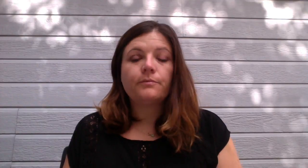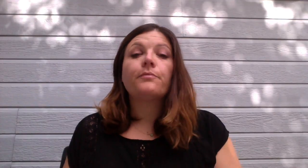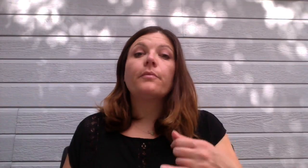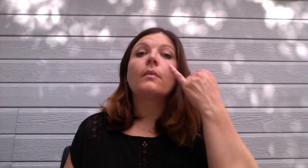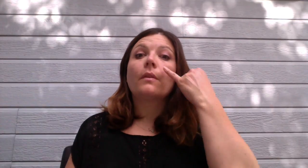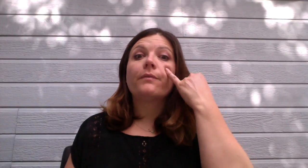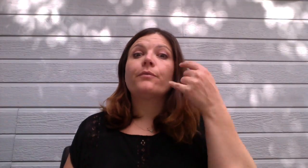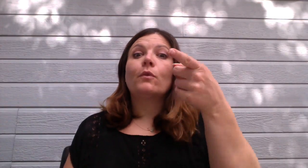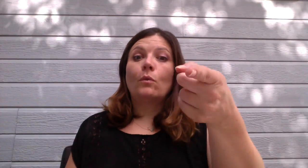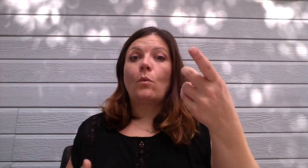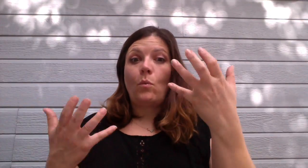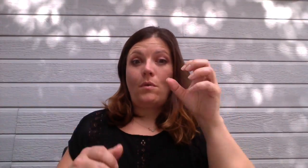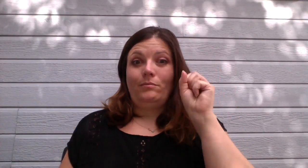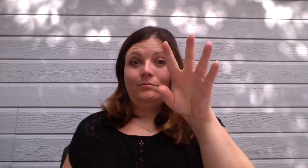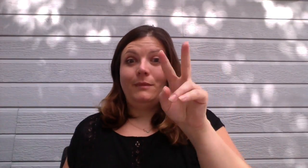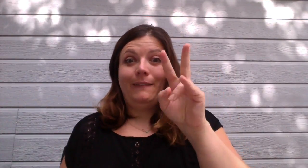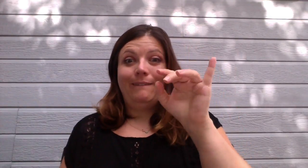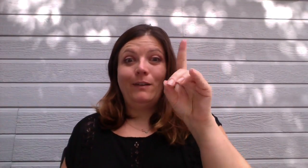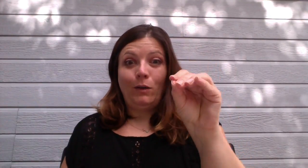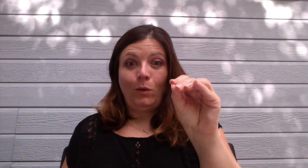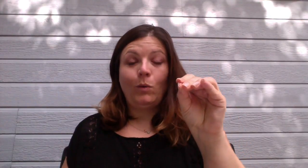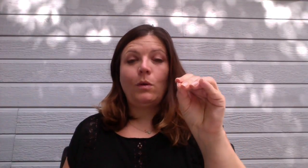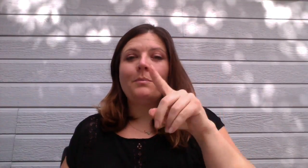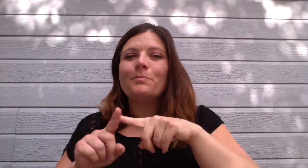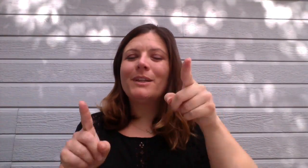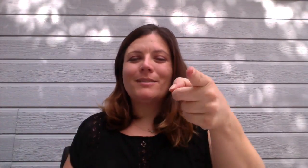If you want to send me your video, but you are not fluent